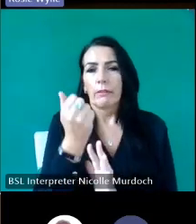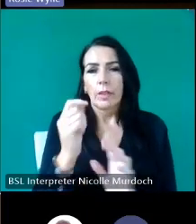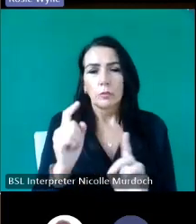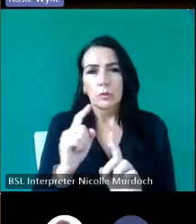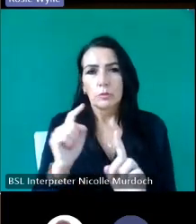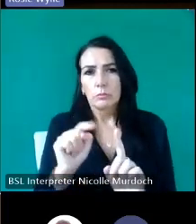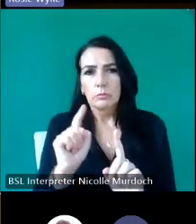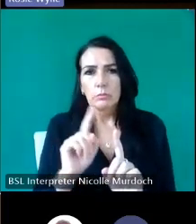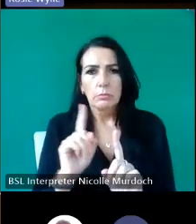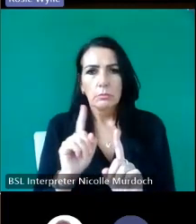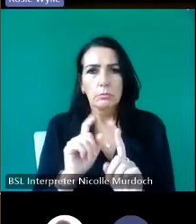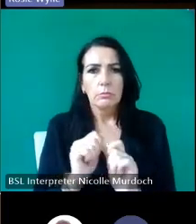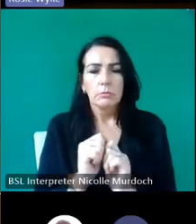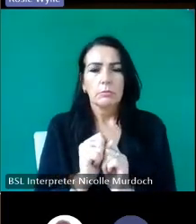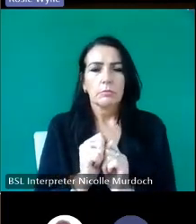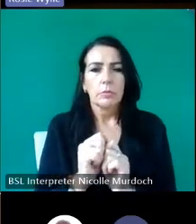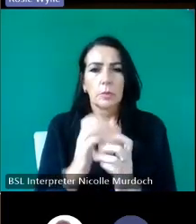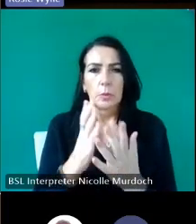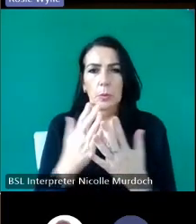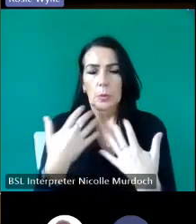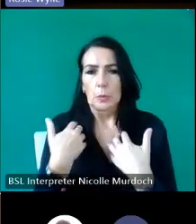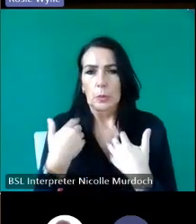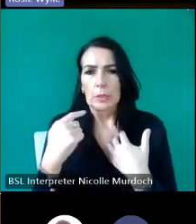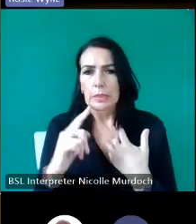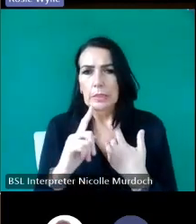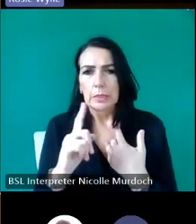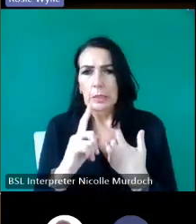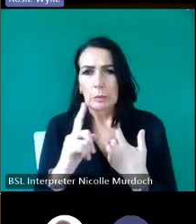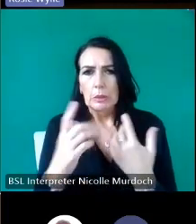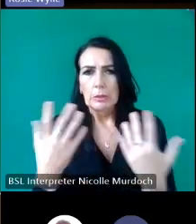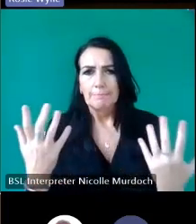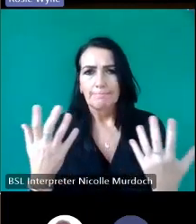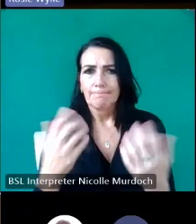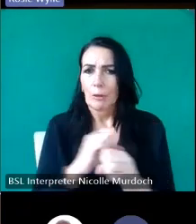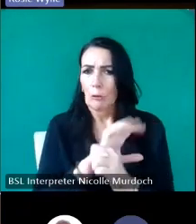was coming we weren't expecting to accelerate to the rate that it has due to co but we approached